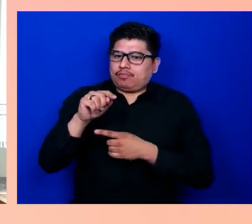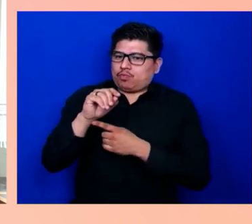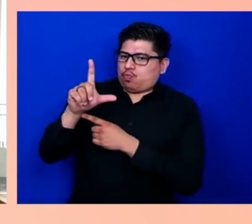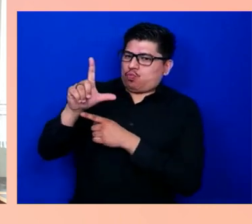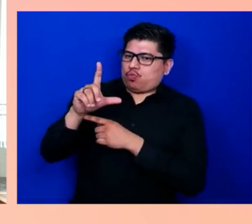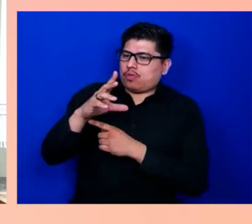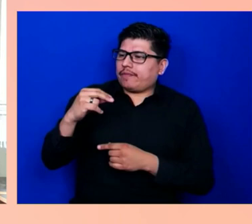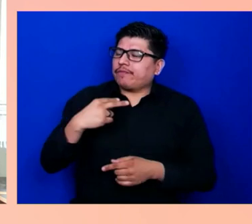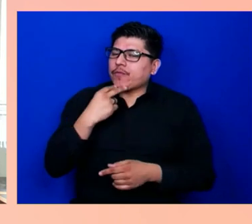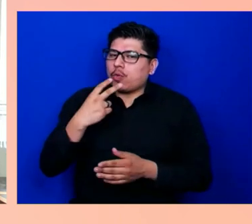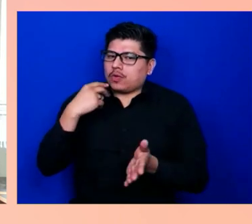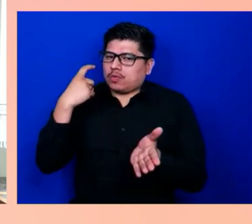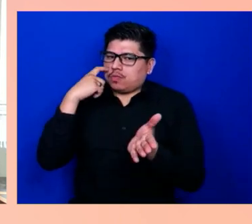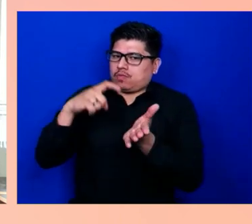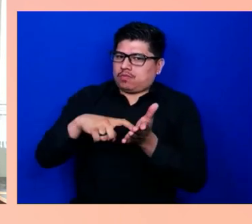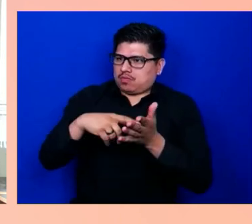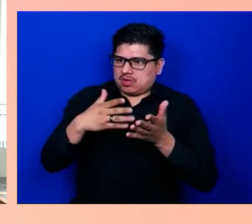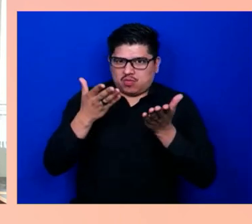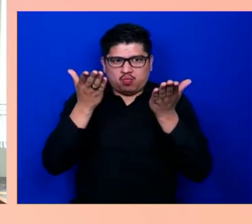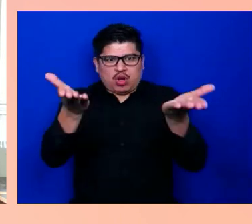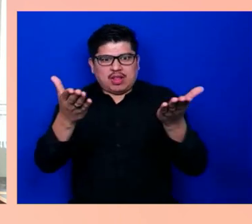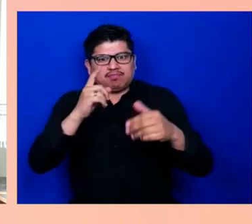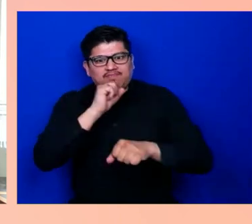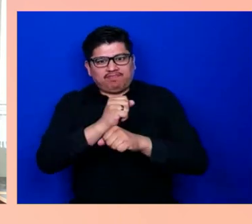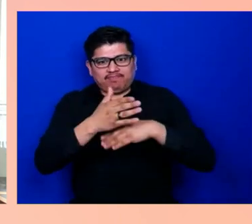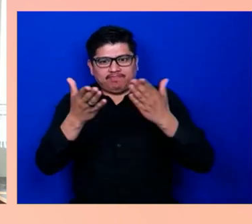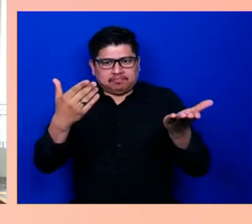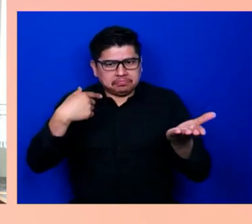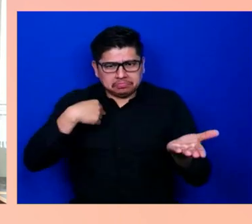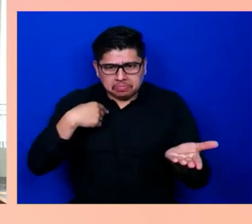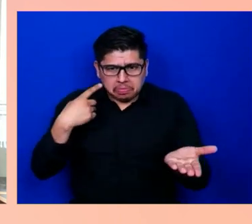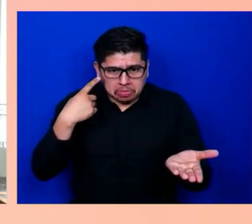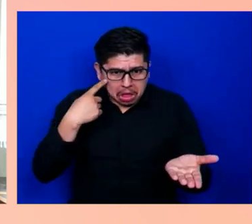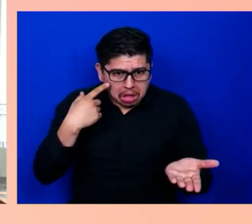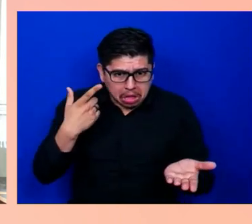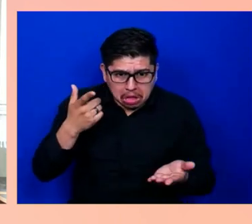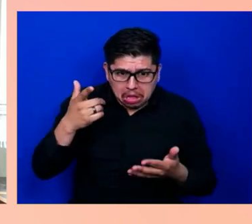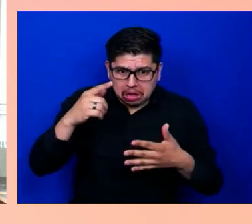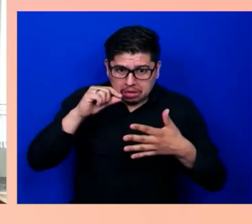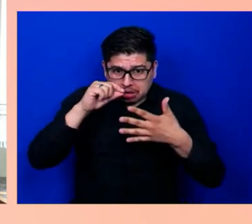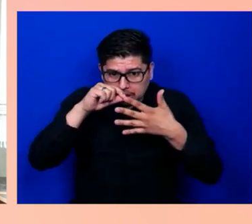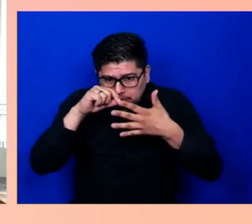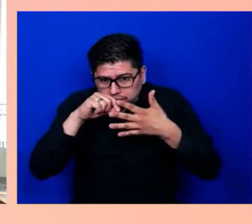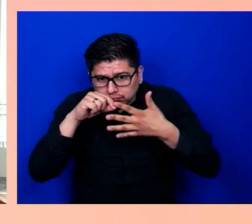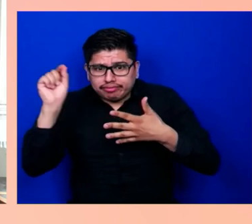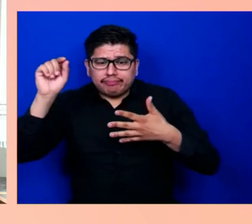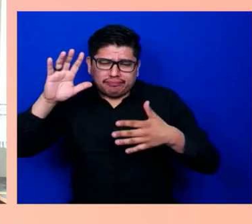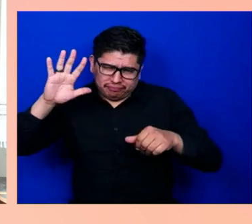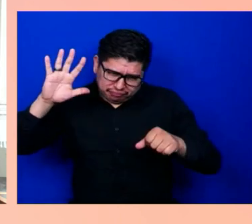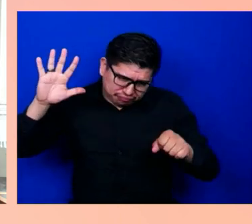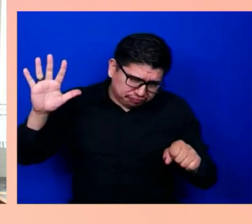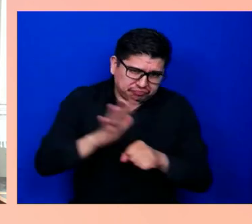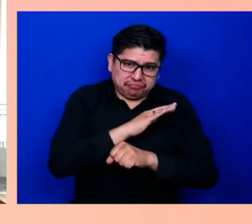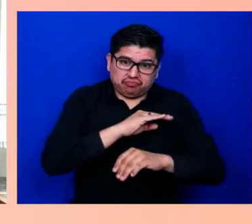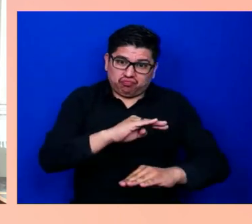I don't think they're there yet to really fully accurately pick up the nuances of